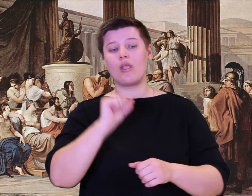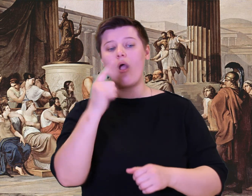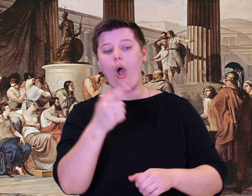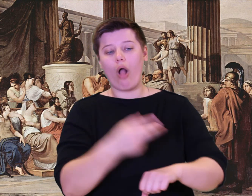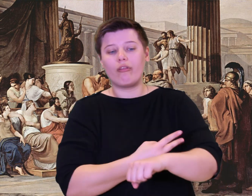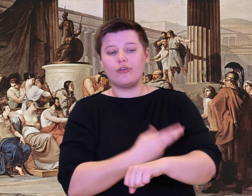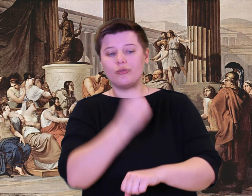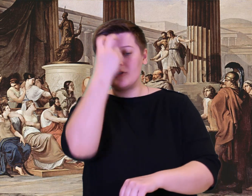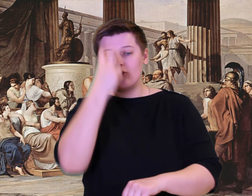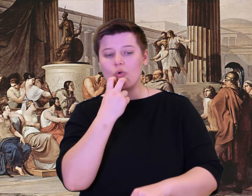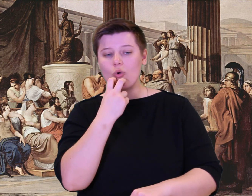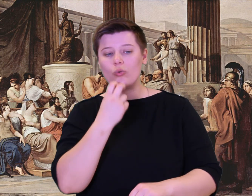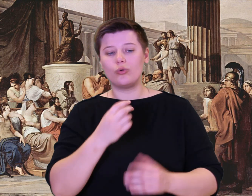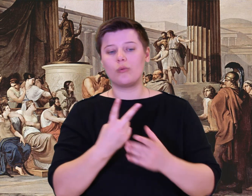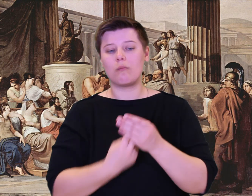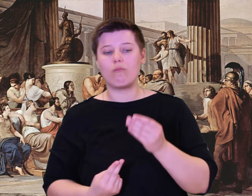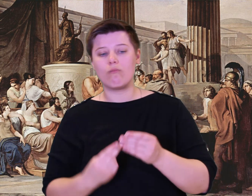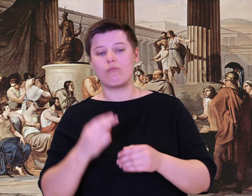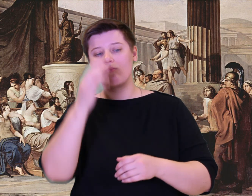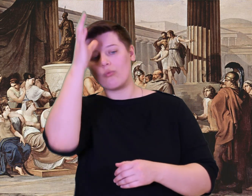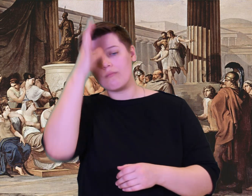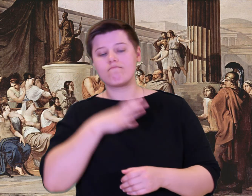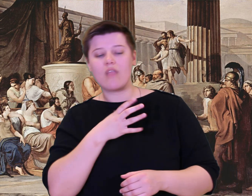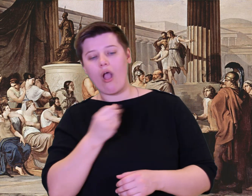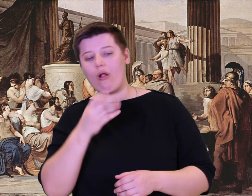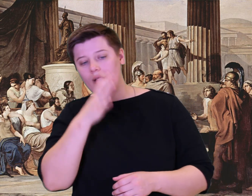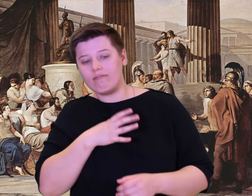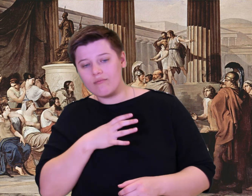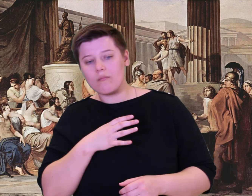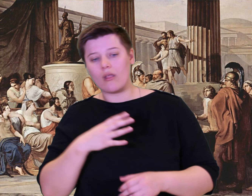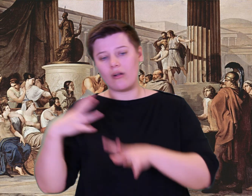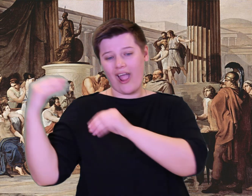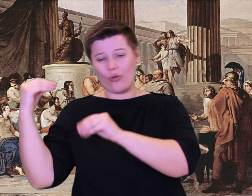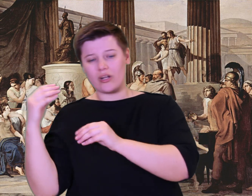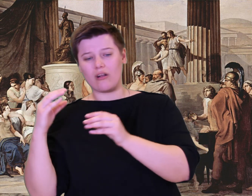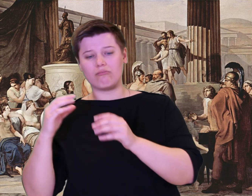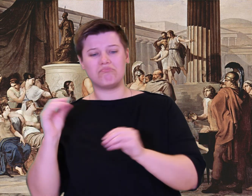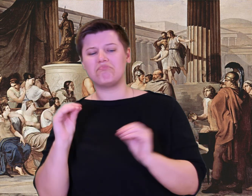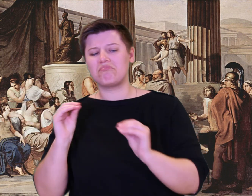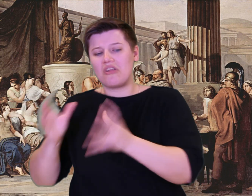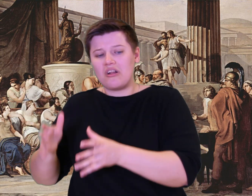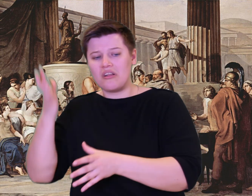At evening he drove back his wooly flocks into the spacious cave, both male